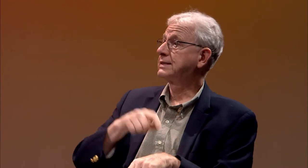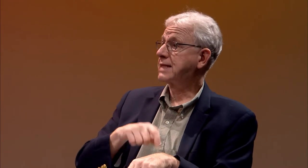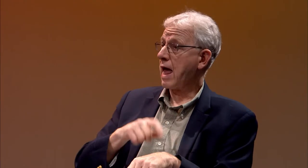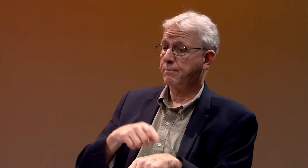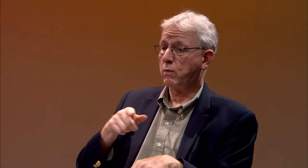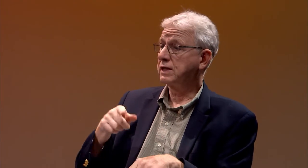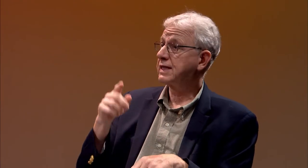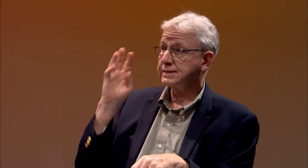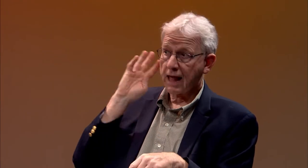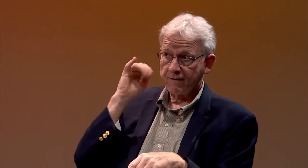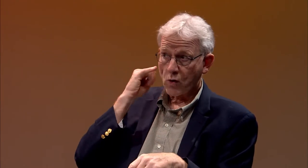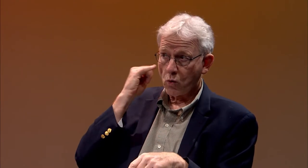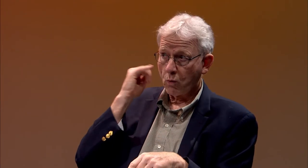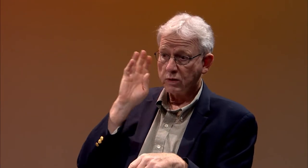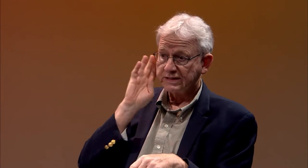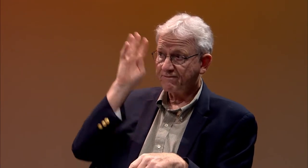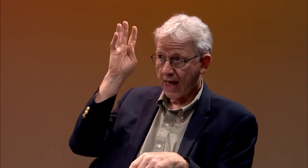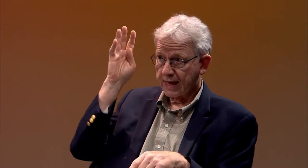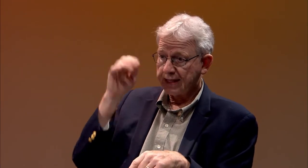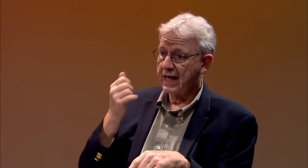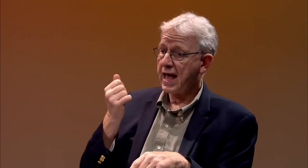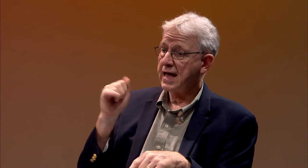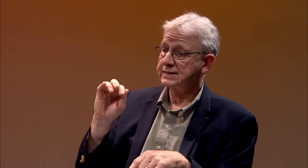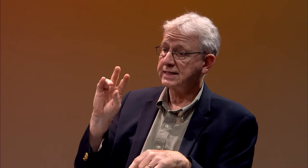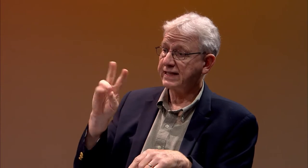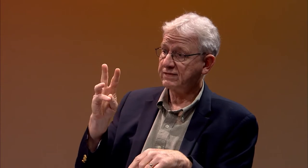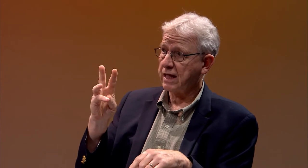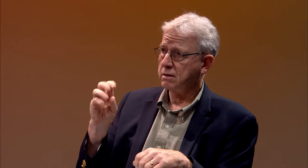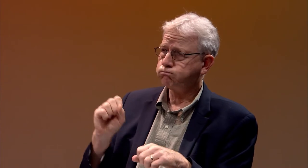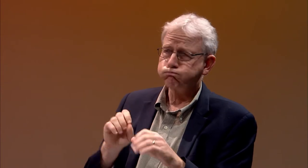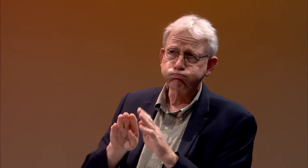This preceded the invention of the telephone in '76.